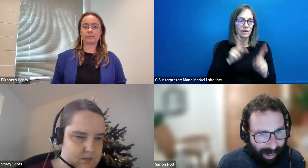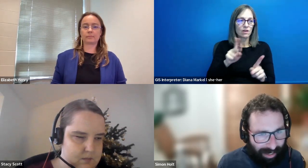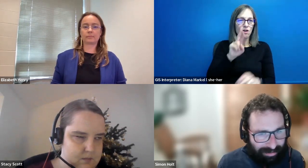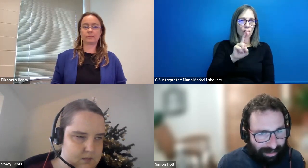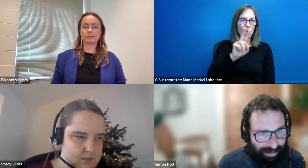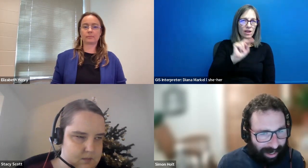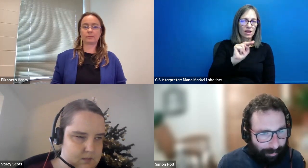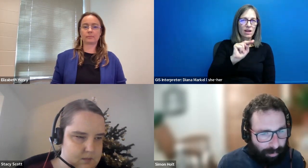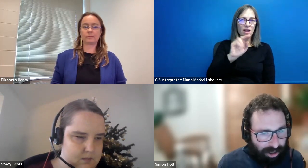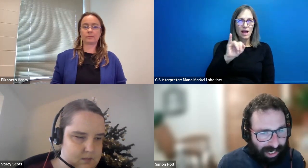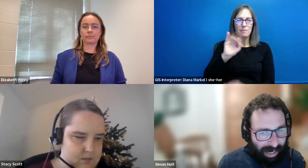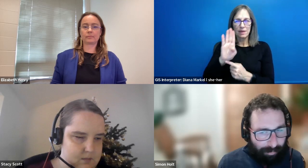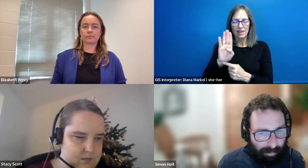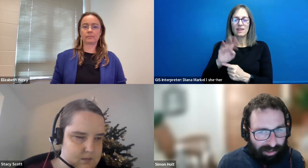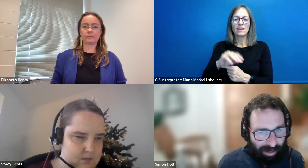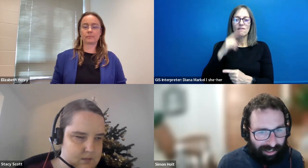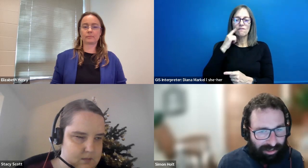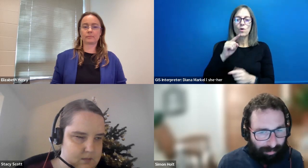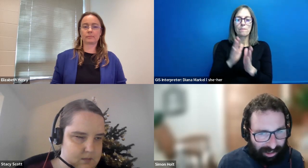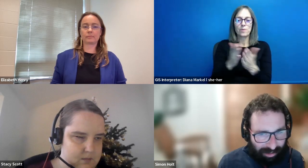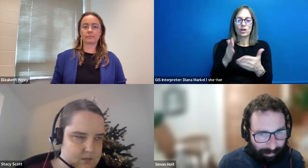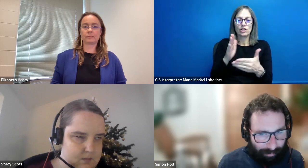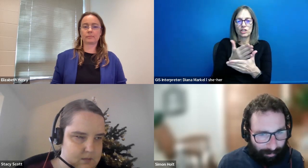Simon Holt: as the Bookshare and Publisher relations manager